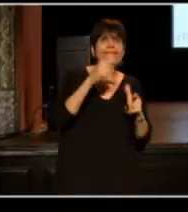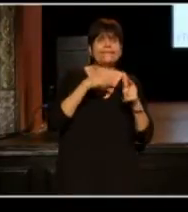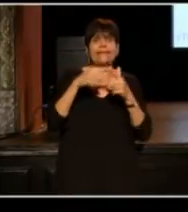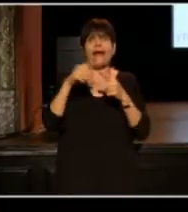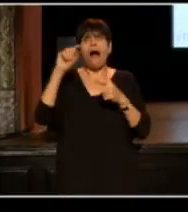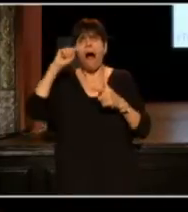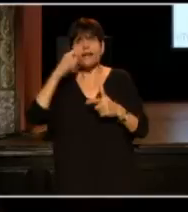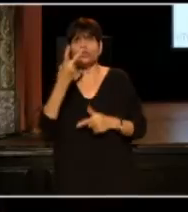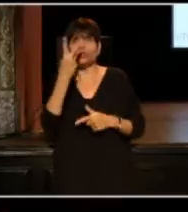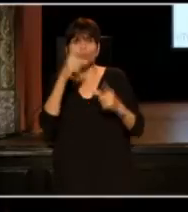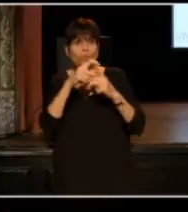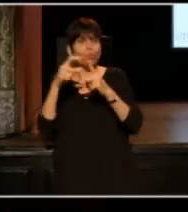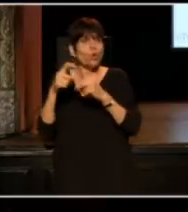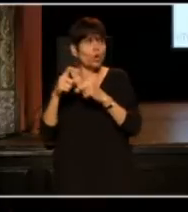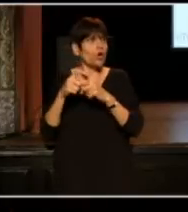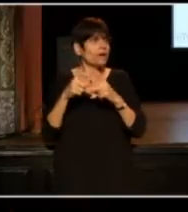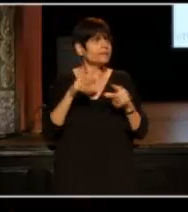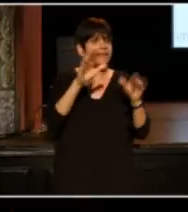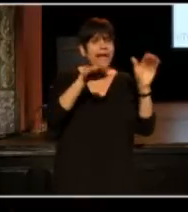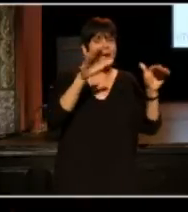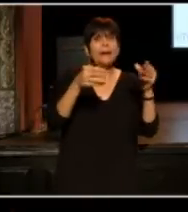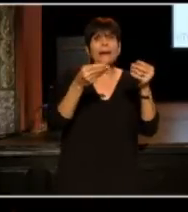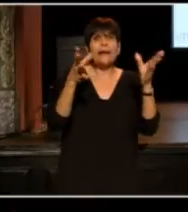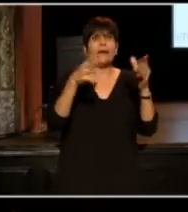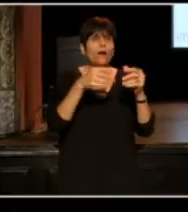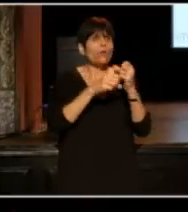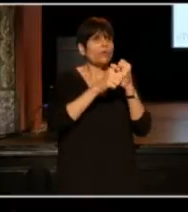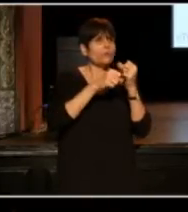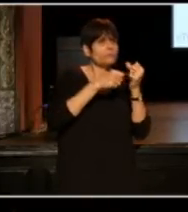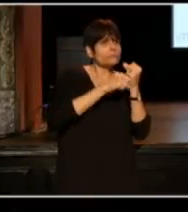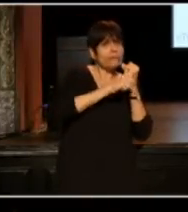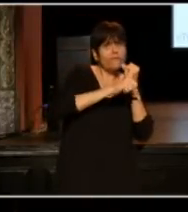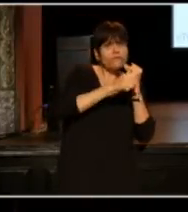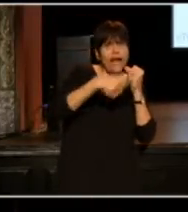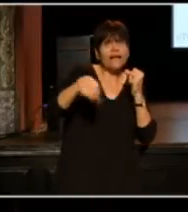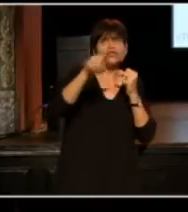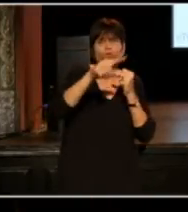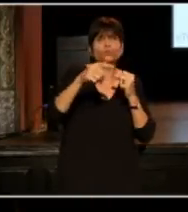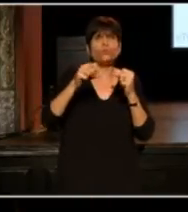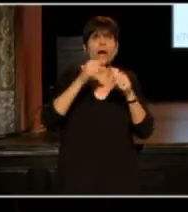by pimping out readers to advertisers, and the rest is history.